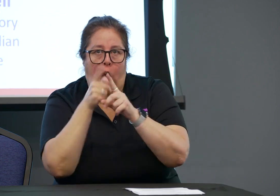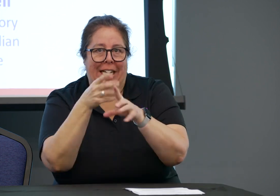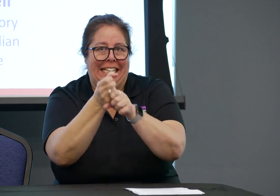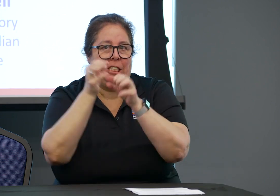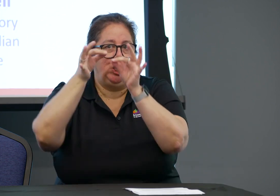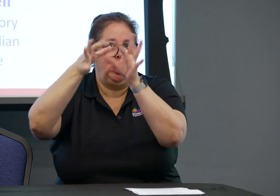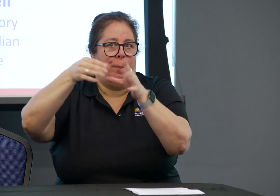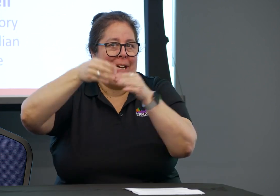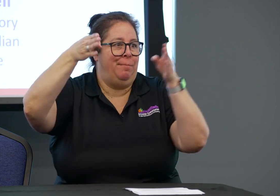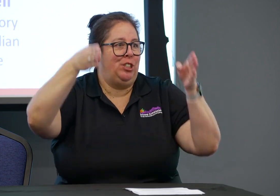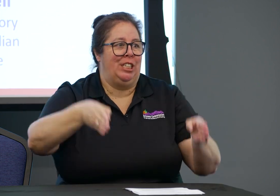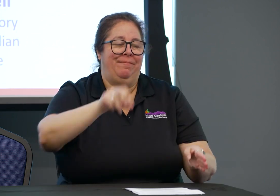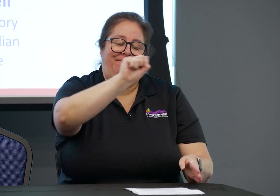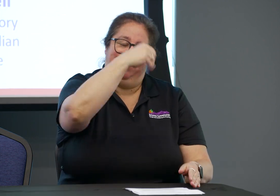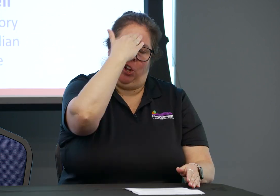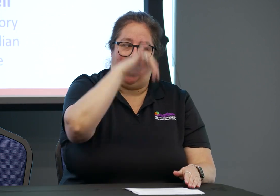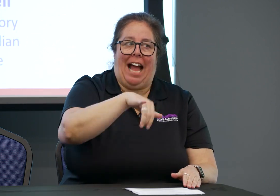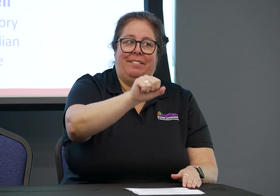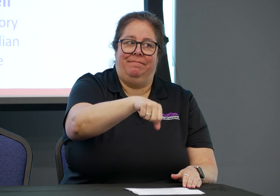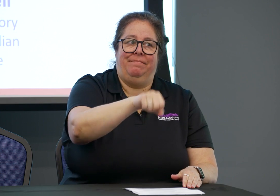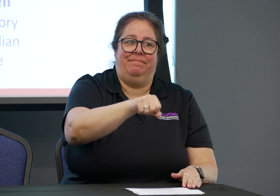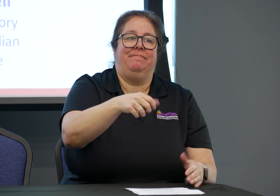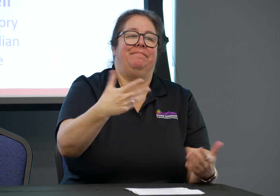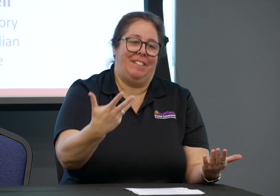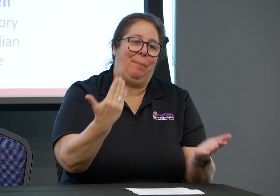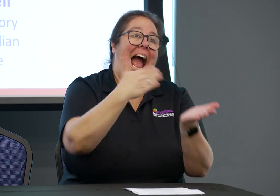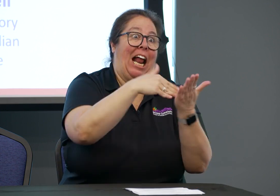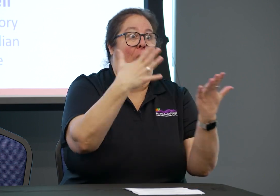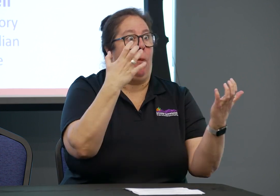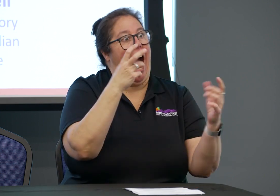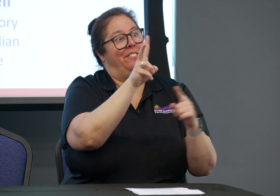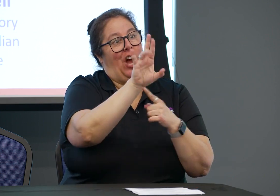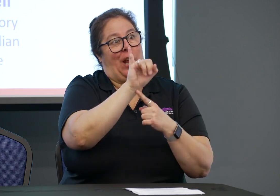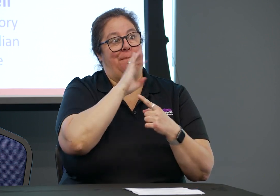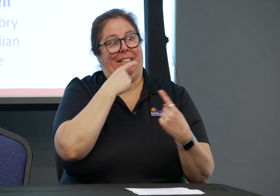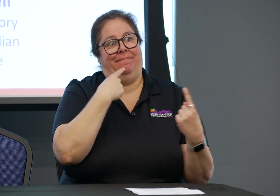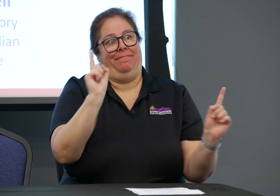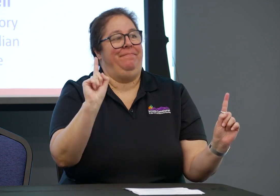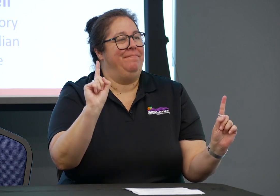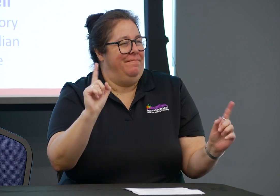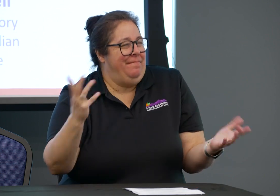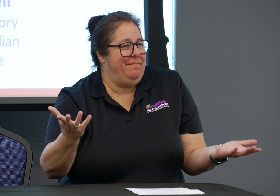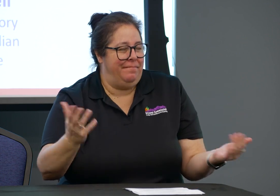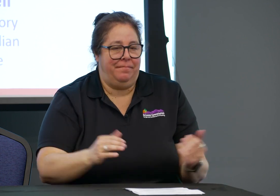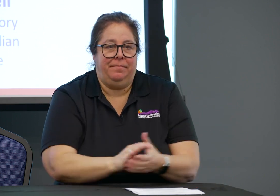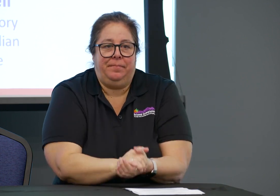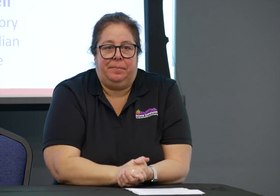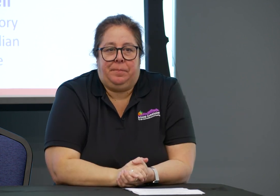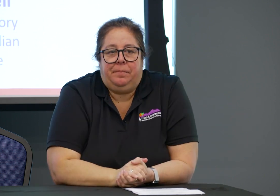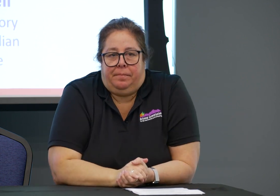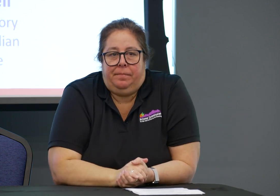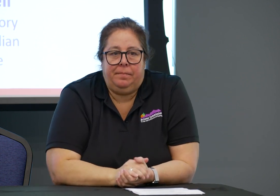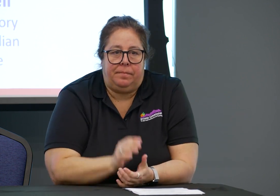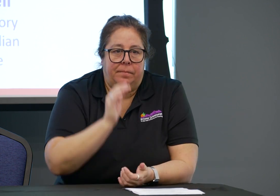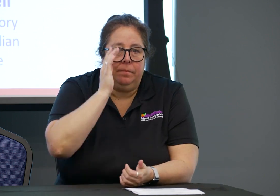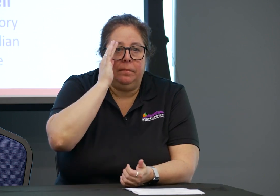it may not be as effective as in urban areas, but yes, we want to ensure that you have effective communication